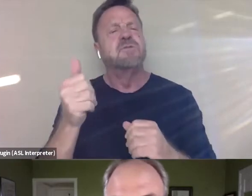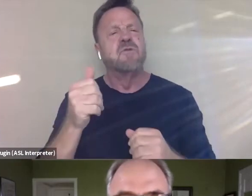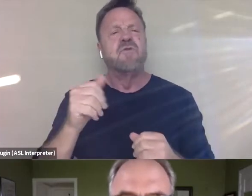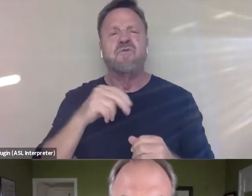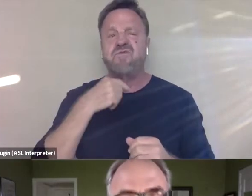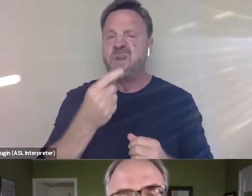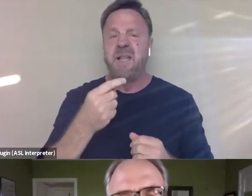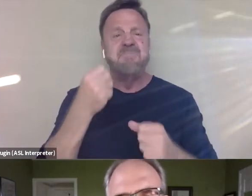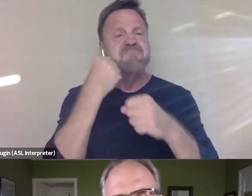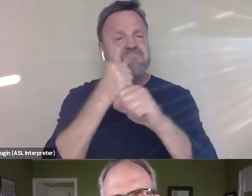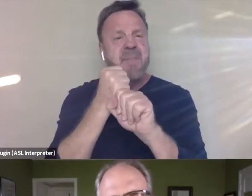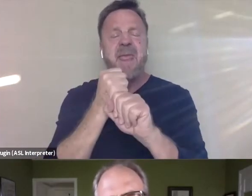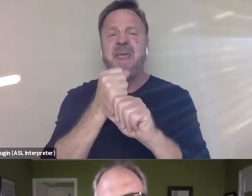made it completely convincingly.